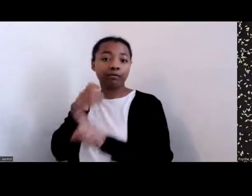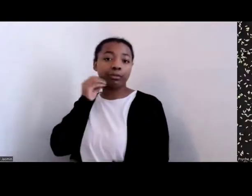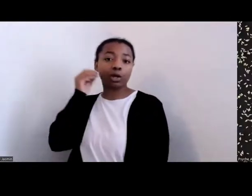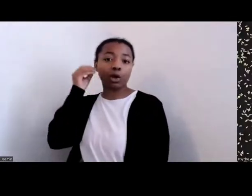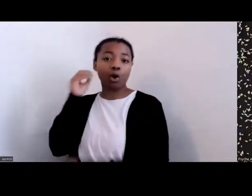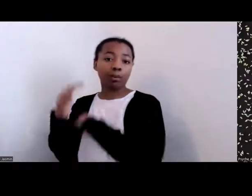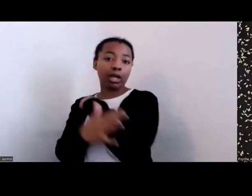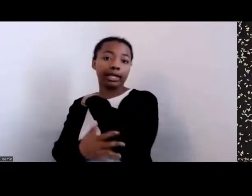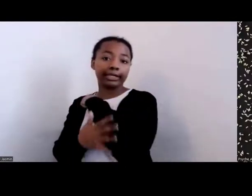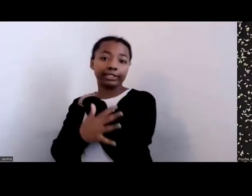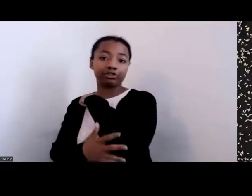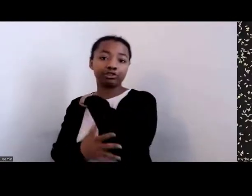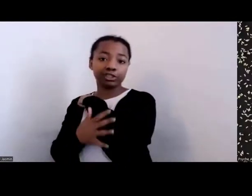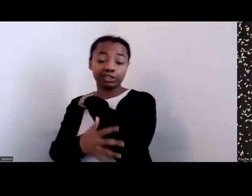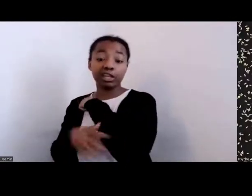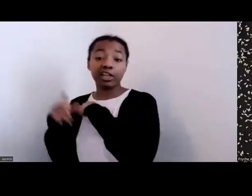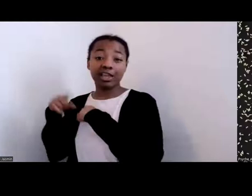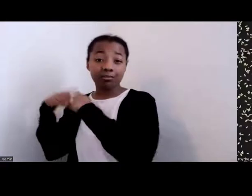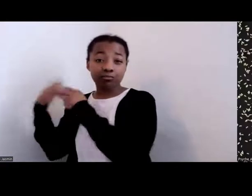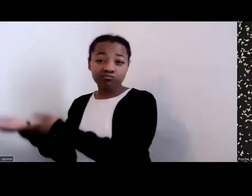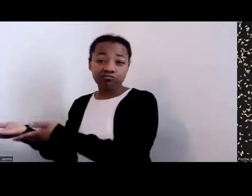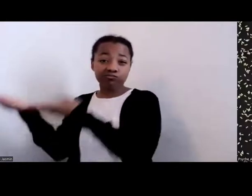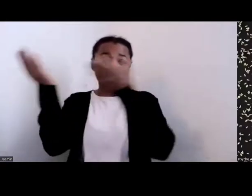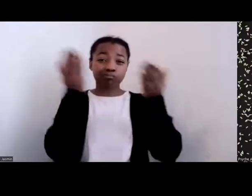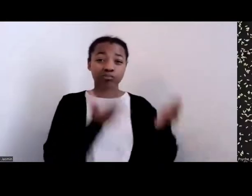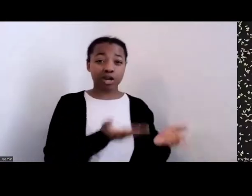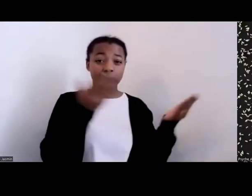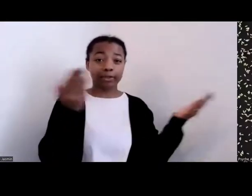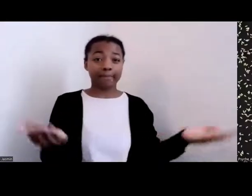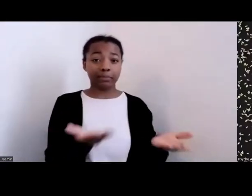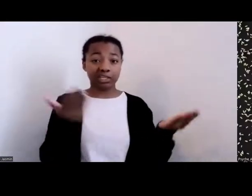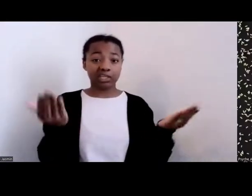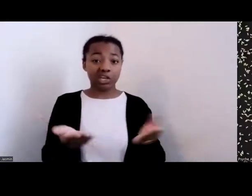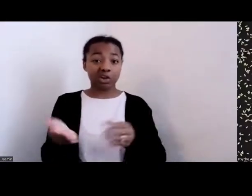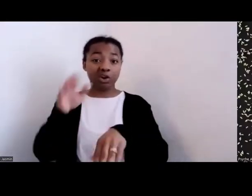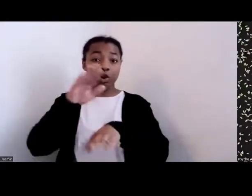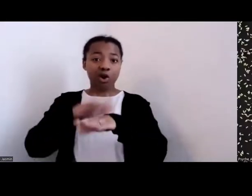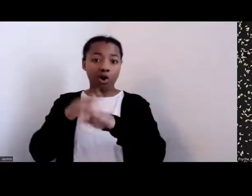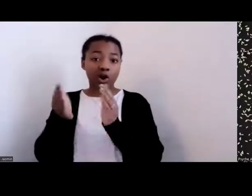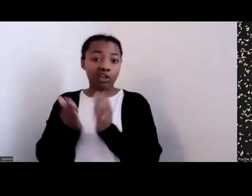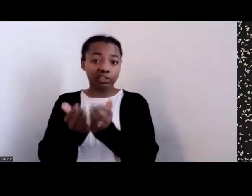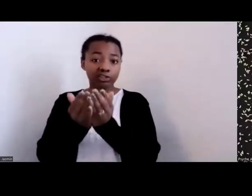deliberately brought here in the hulls of the ships both as food